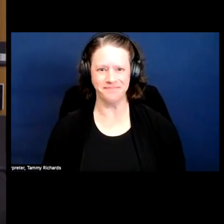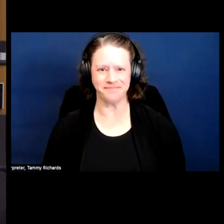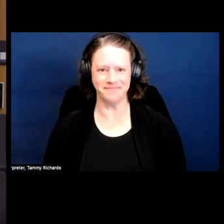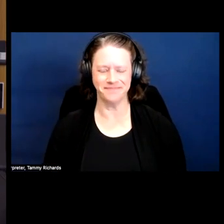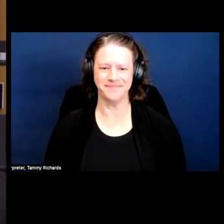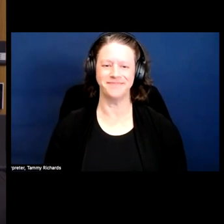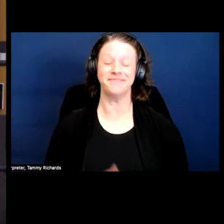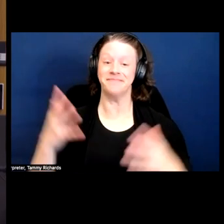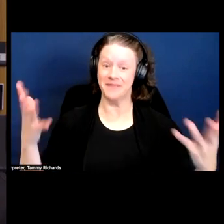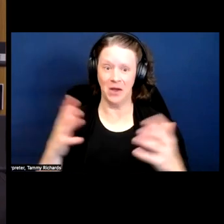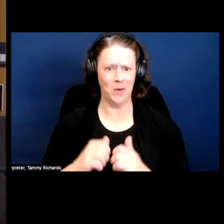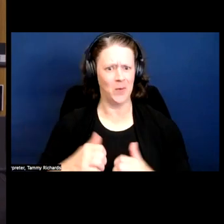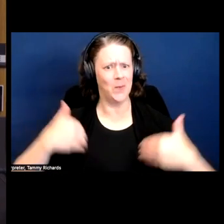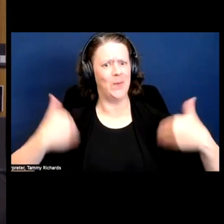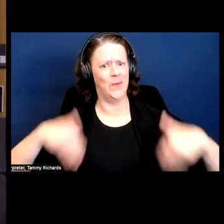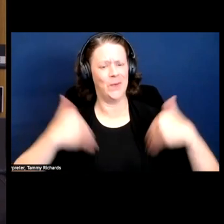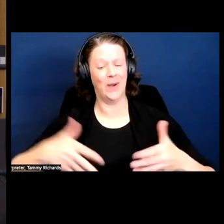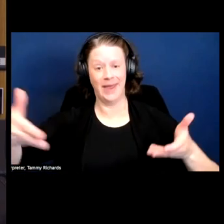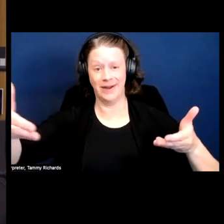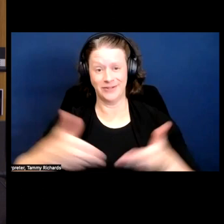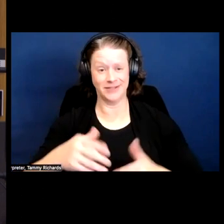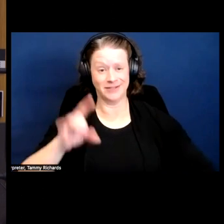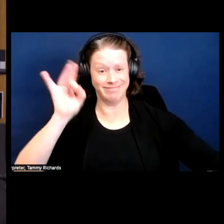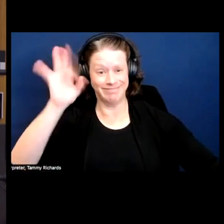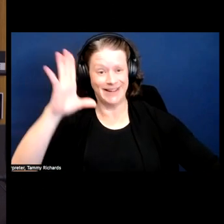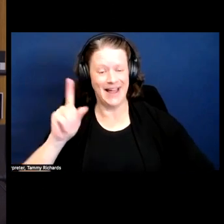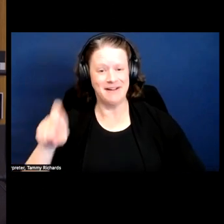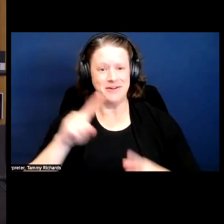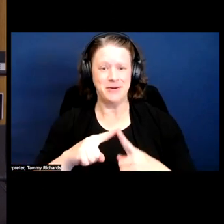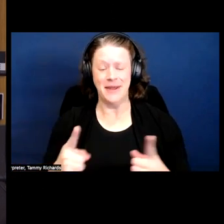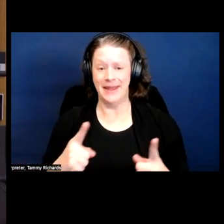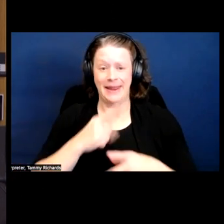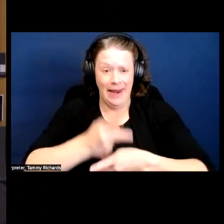All right, with an introduction like that, I have to be really careful to live up to the sweetie pie...